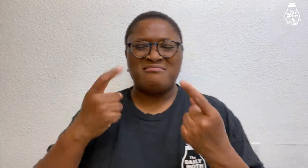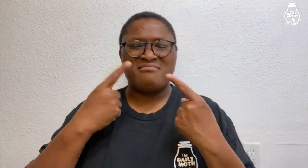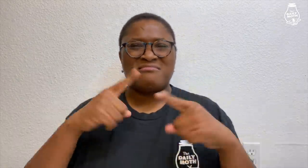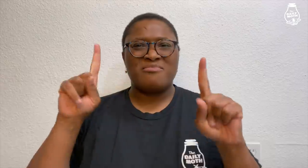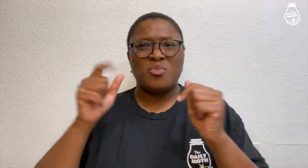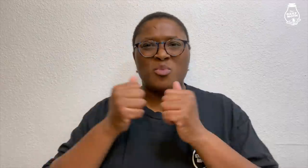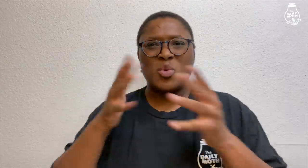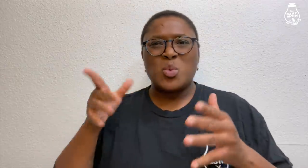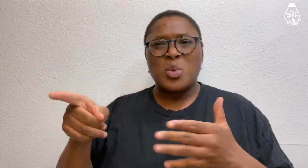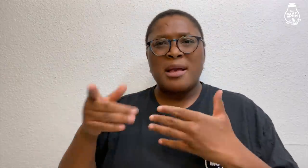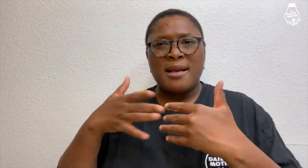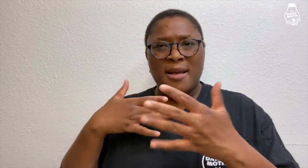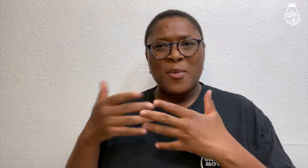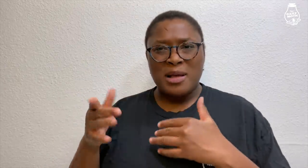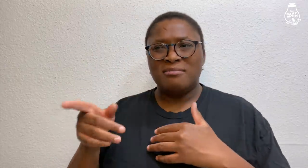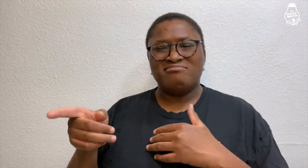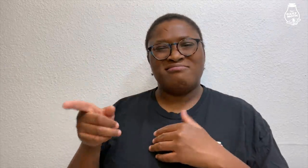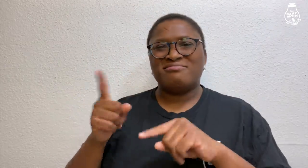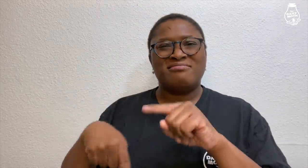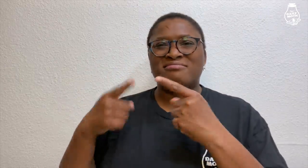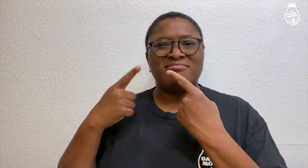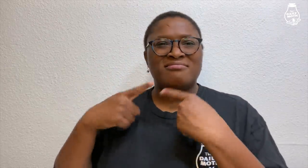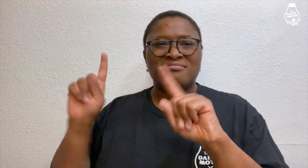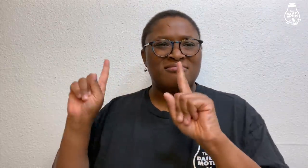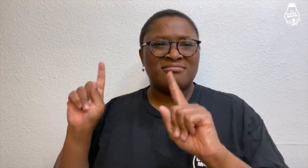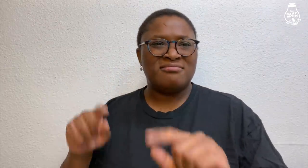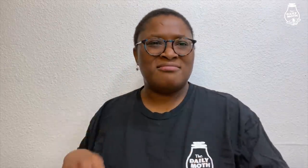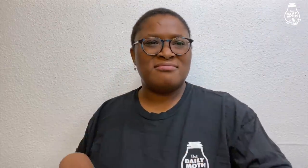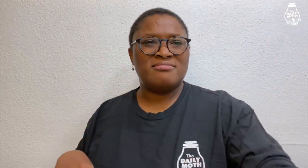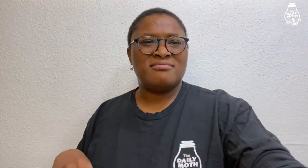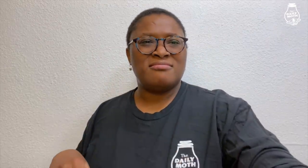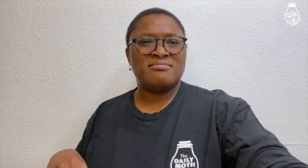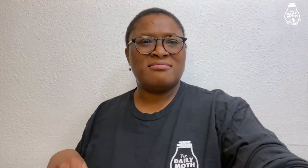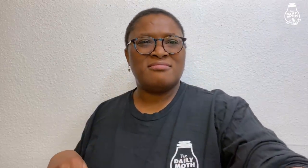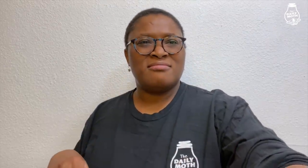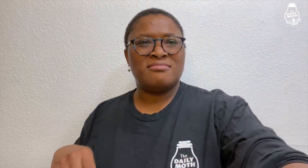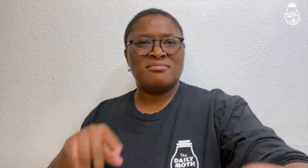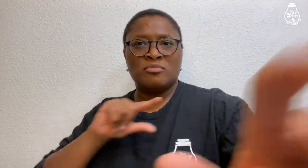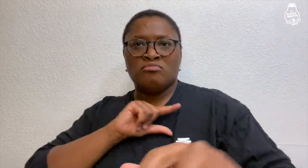I can succeed without you anyway. You can't succeed.